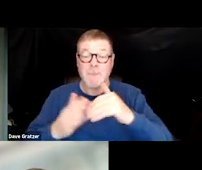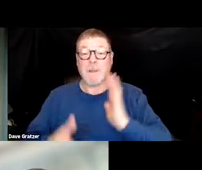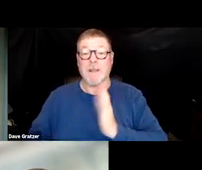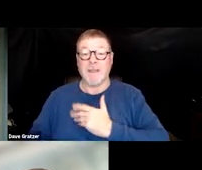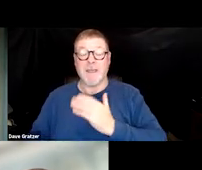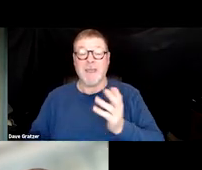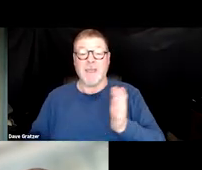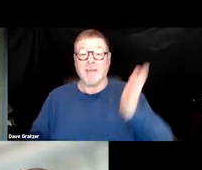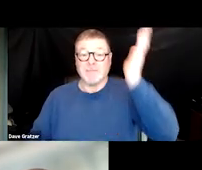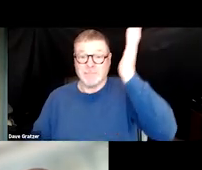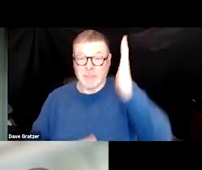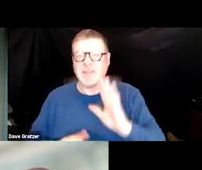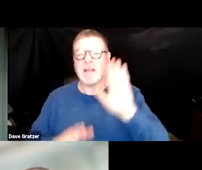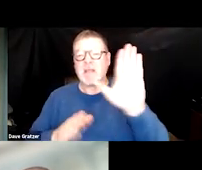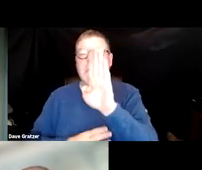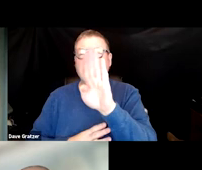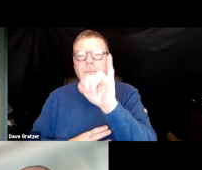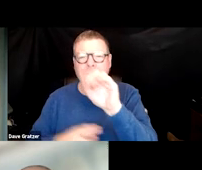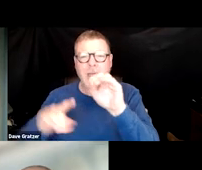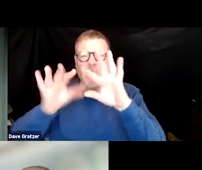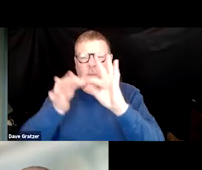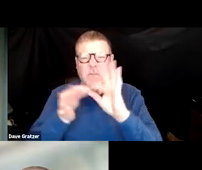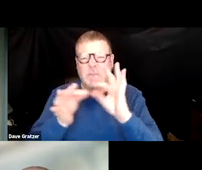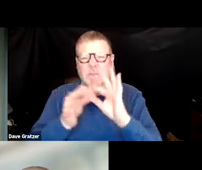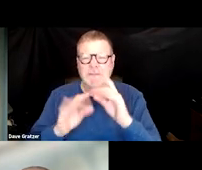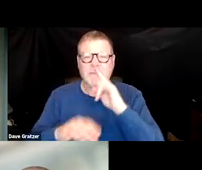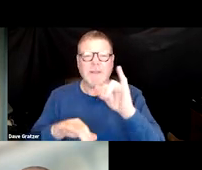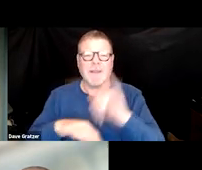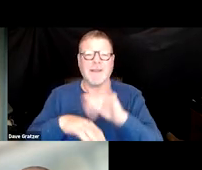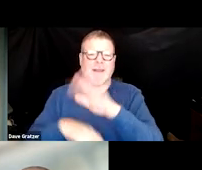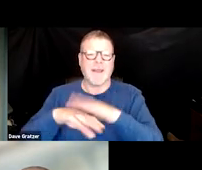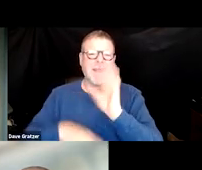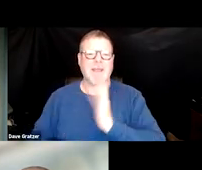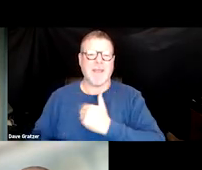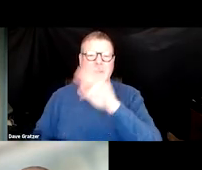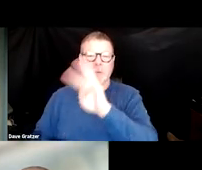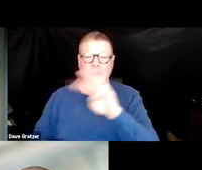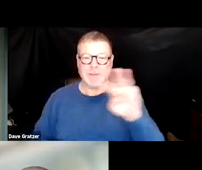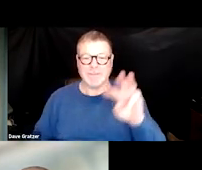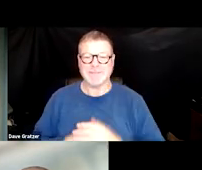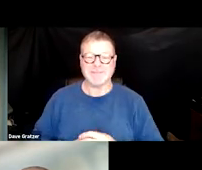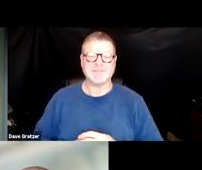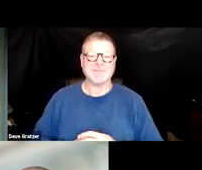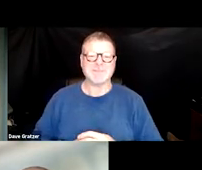Their biographies are available on the SOAR website, under webinars for this webinar.